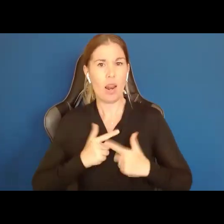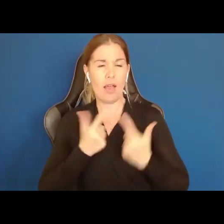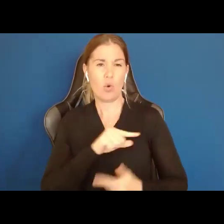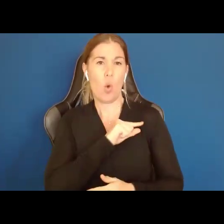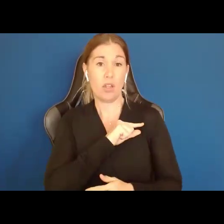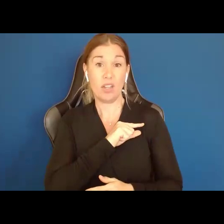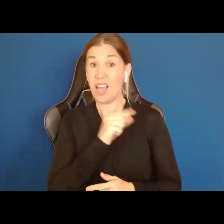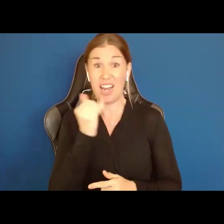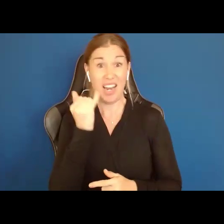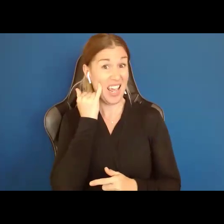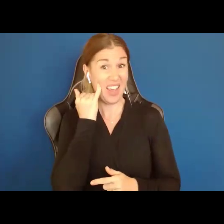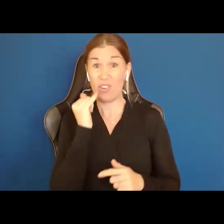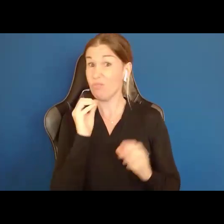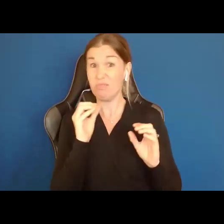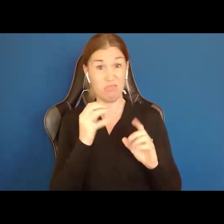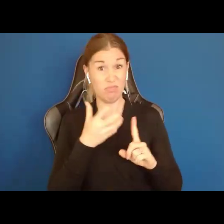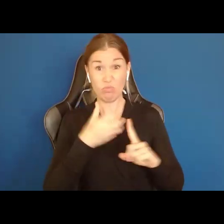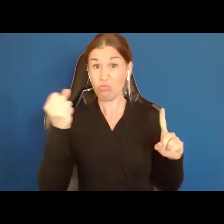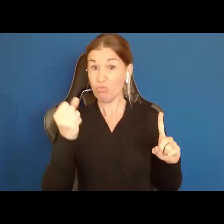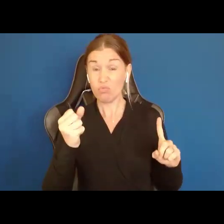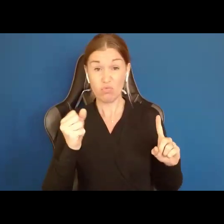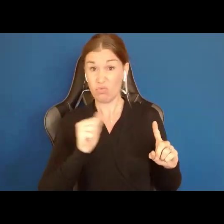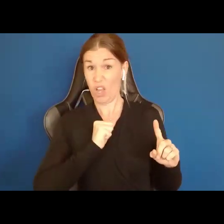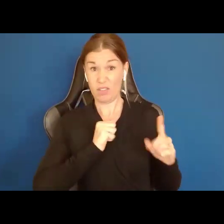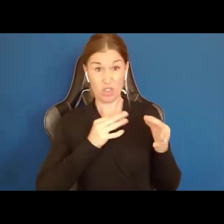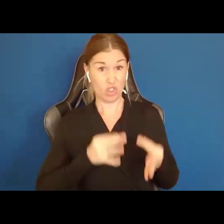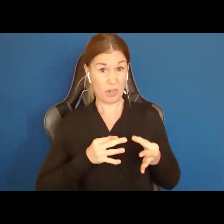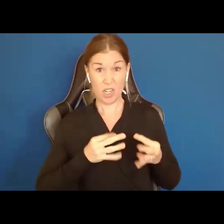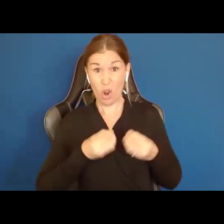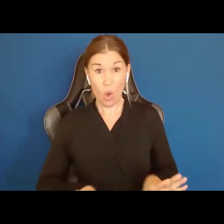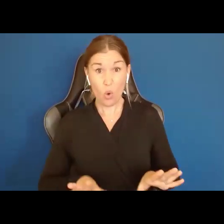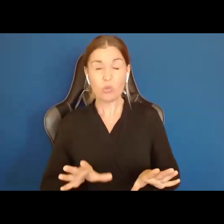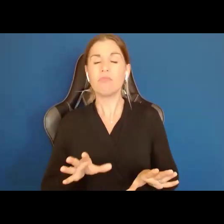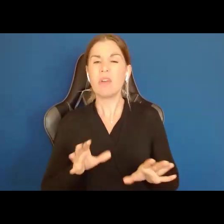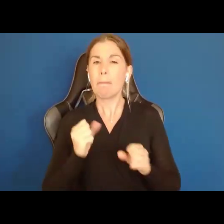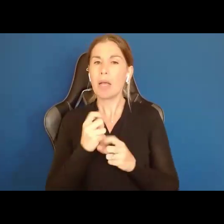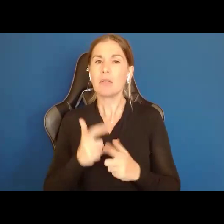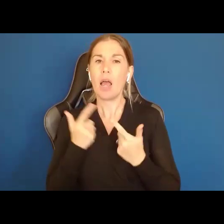Losing self determination can make people's lives worse. Well if we accept those two things and I think we have to because 40 years of studies